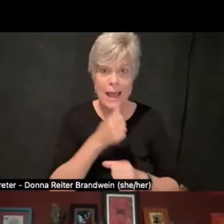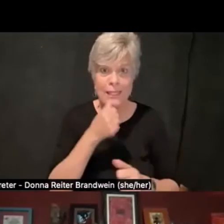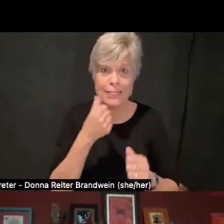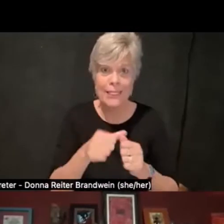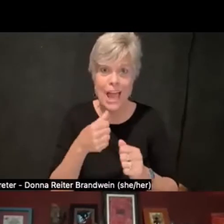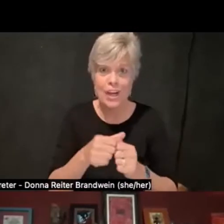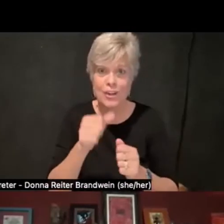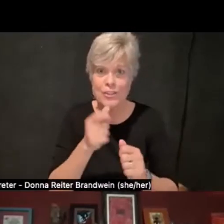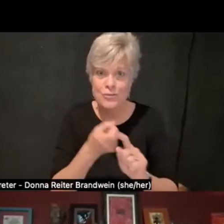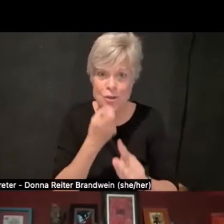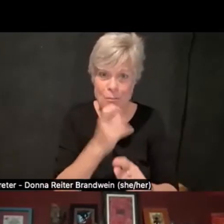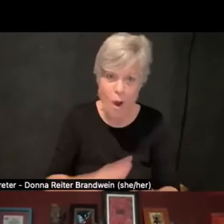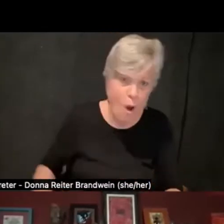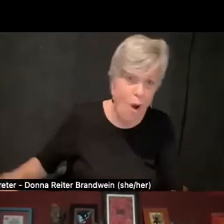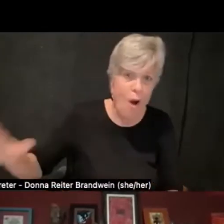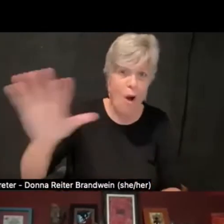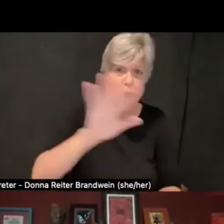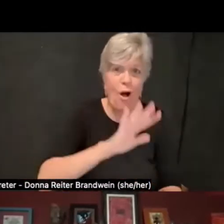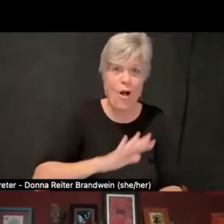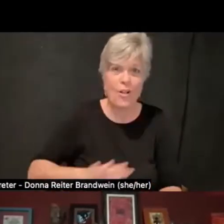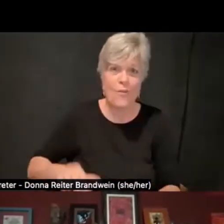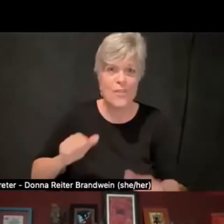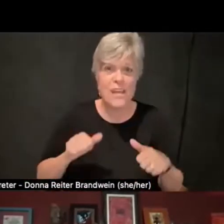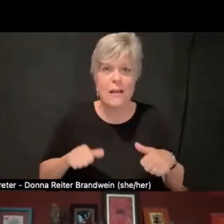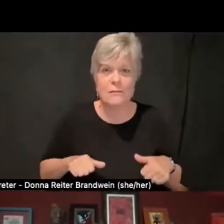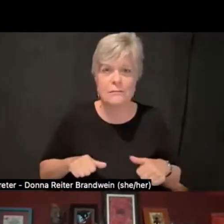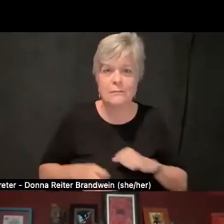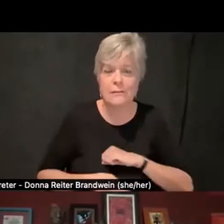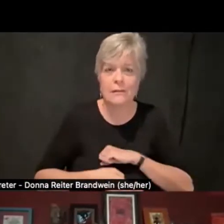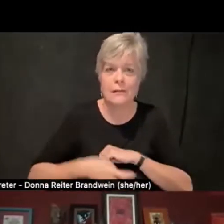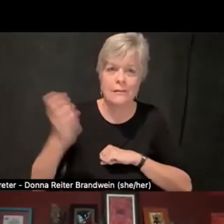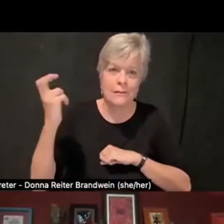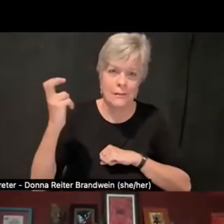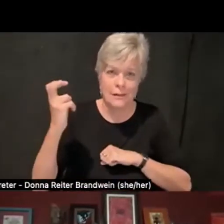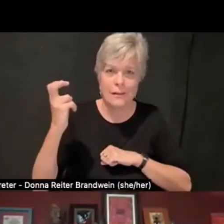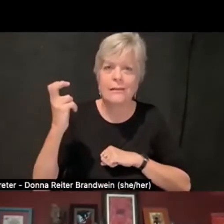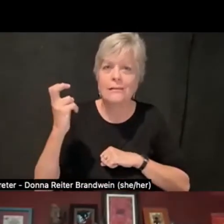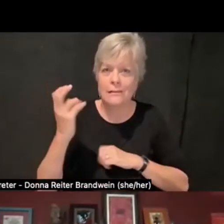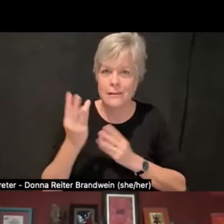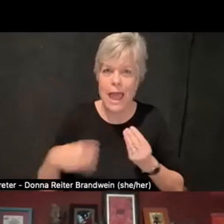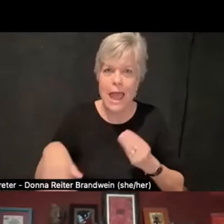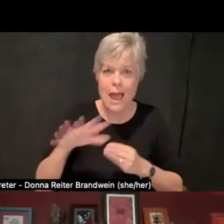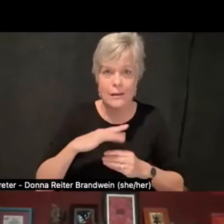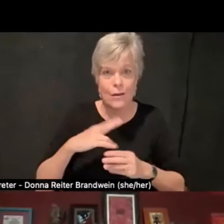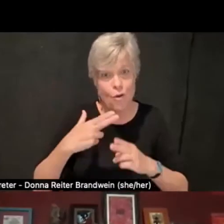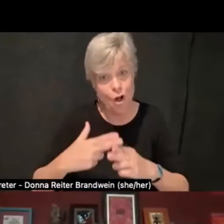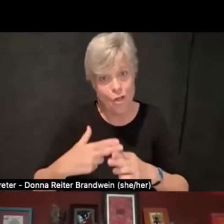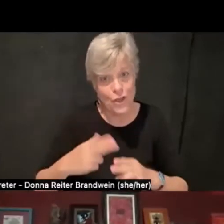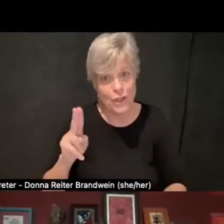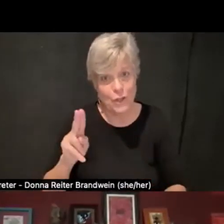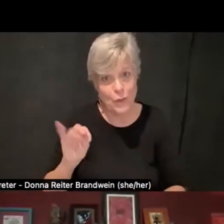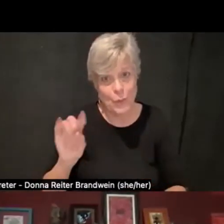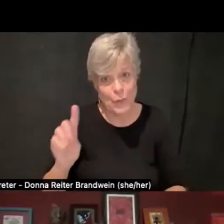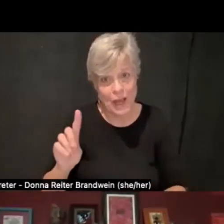sometimes called the united states, lowercase u lowercase s. And I've had people write to me and interact with me